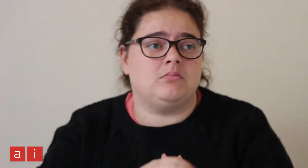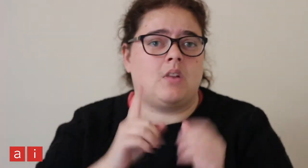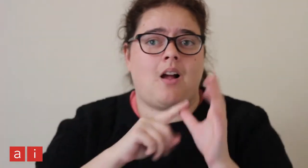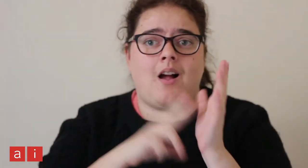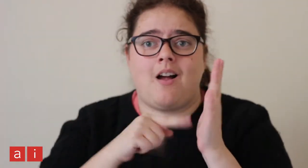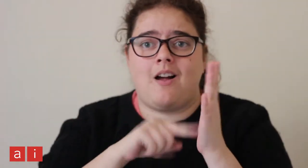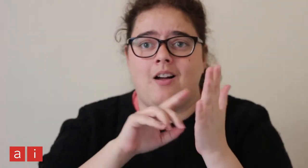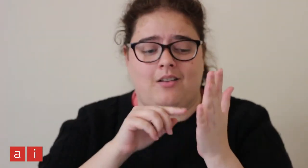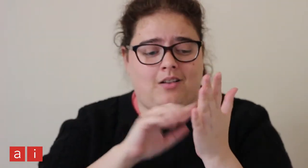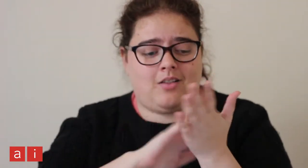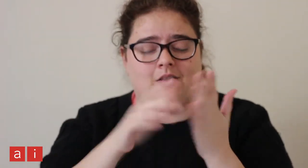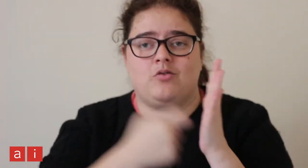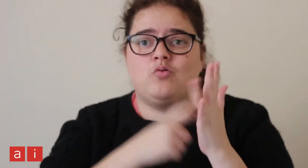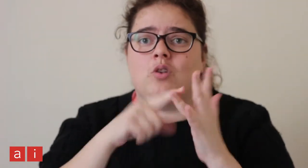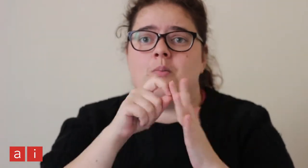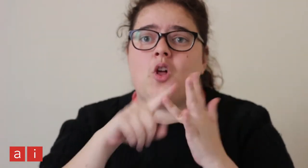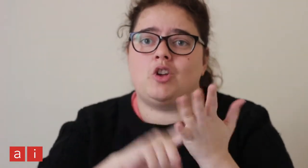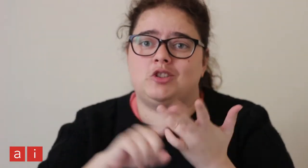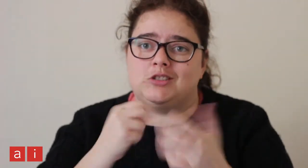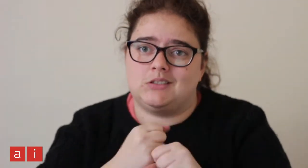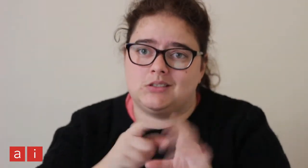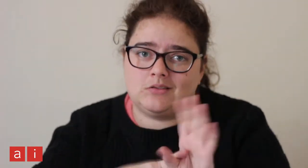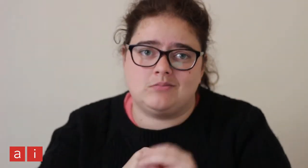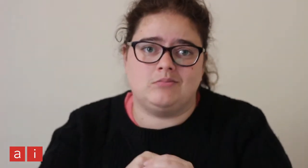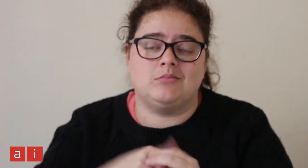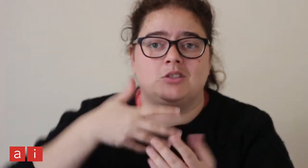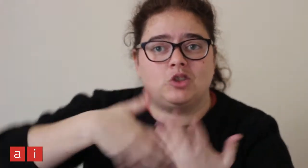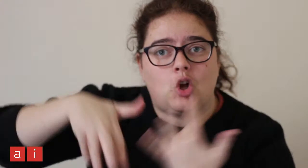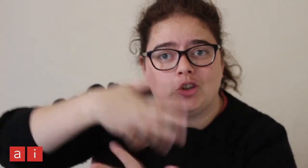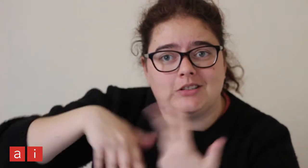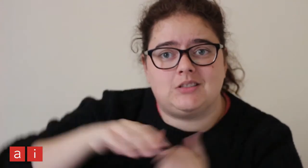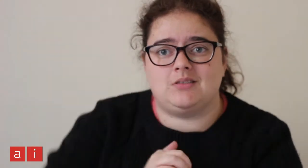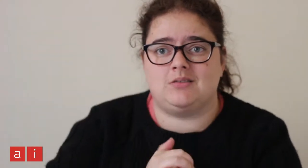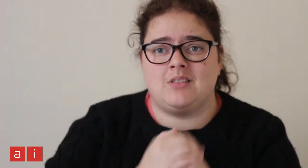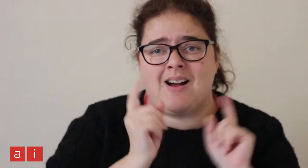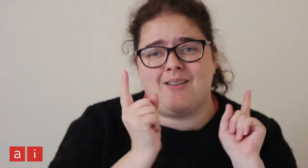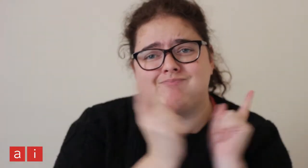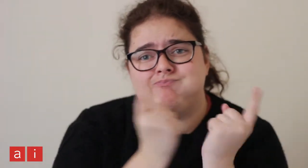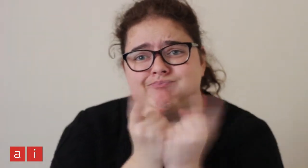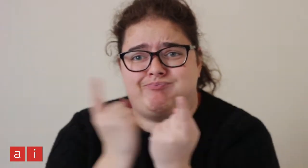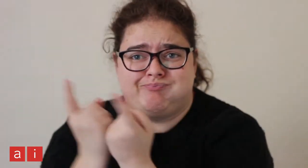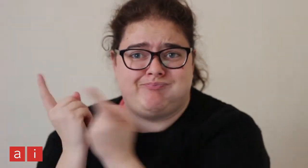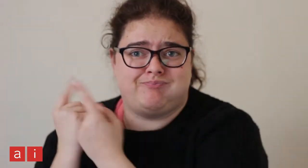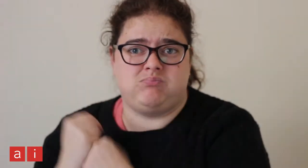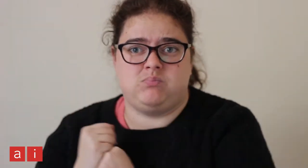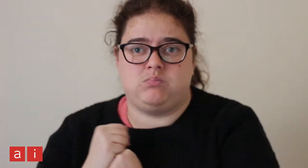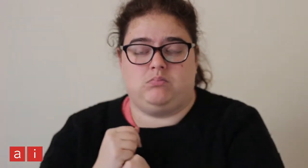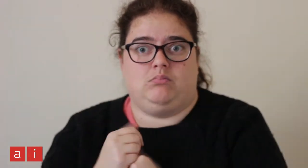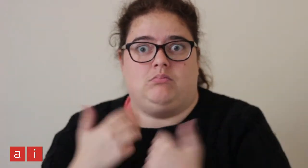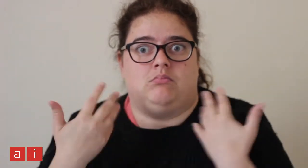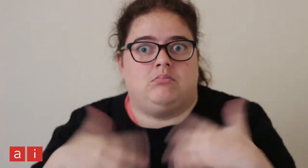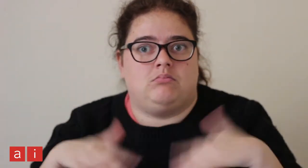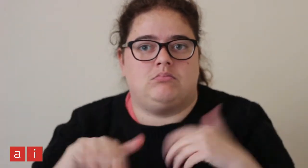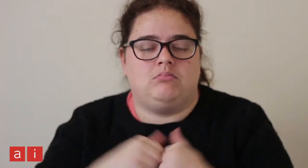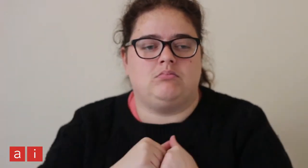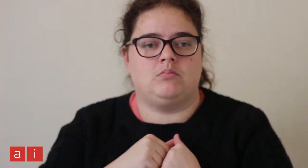anthropology, and sociology. So many subjects! It was amazing.